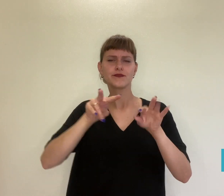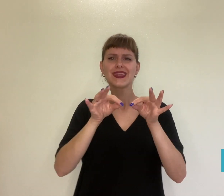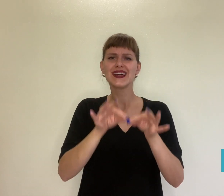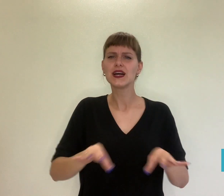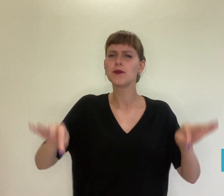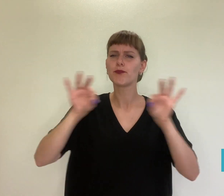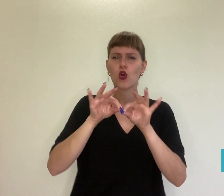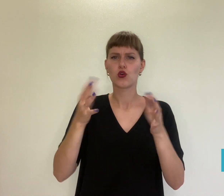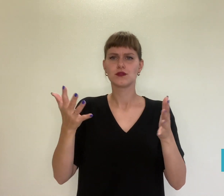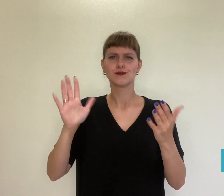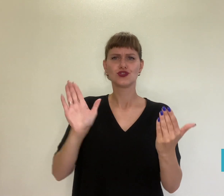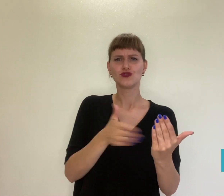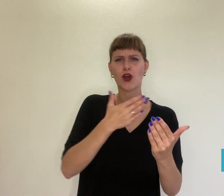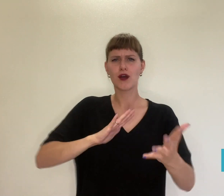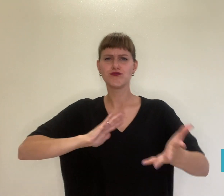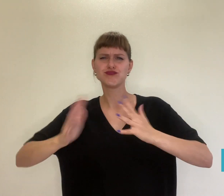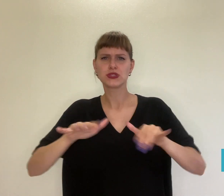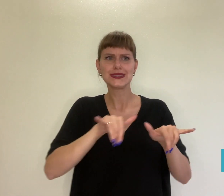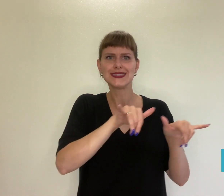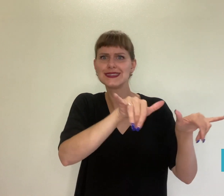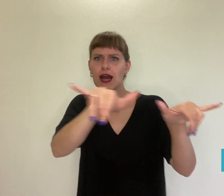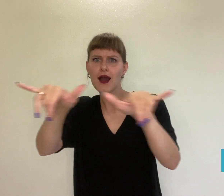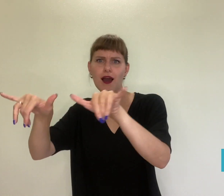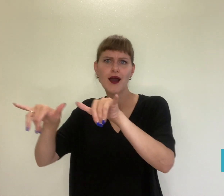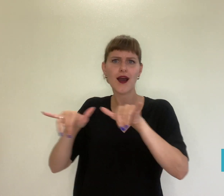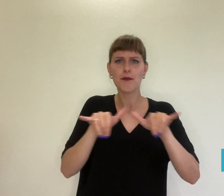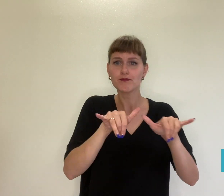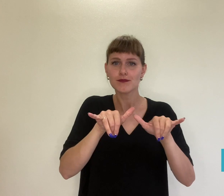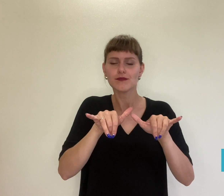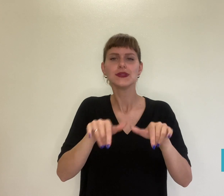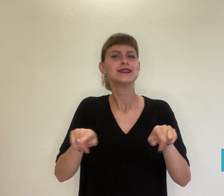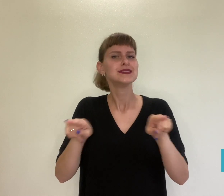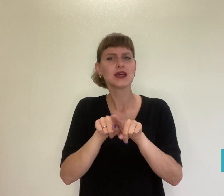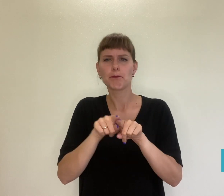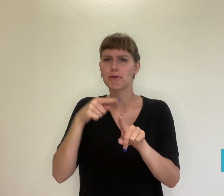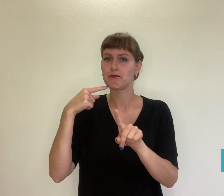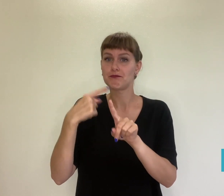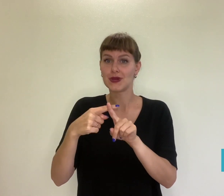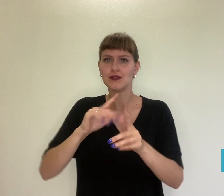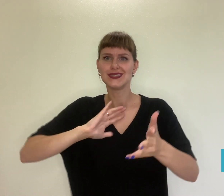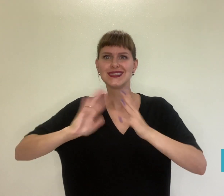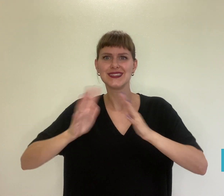the performances based on synchrony and variety of signs.